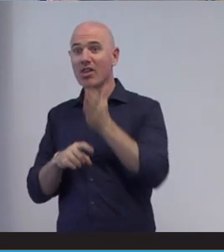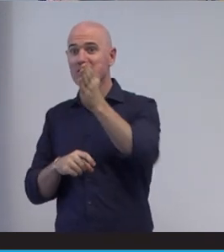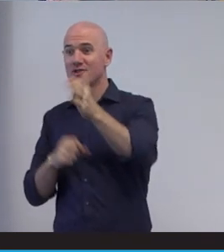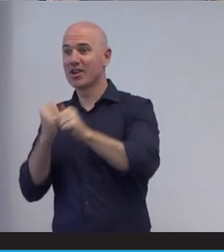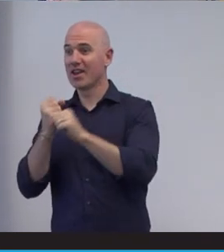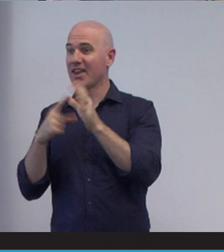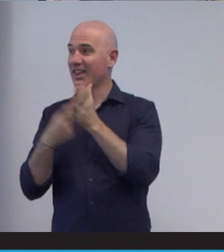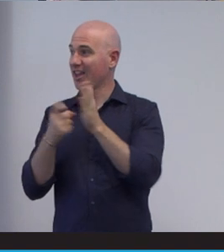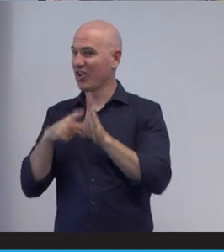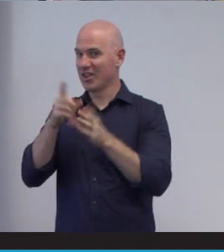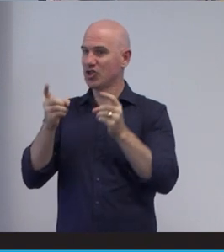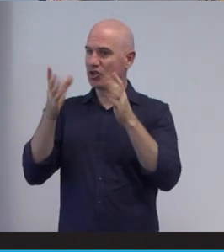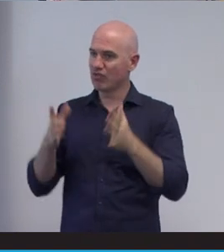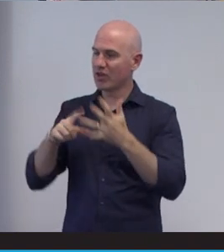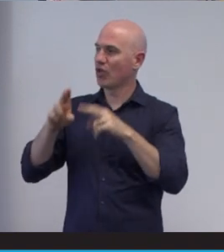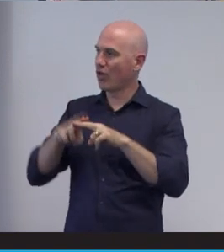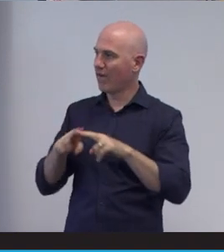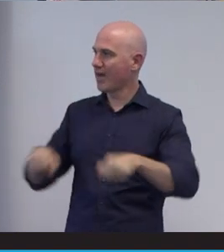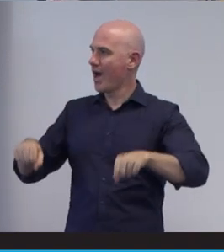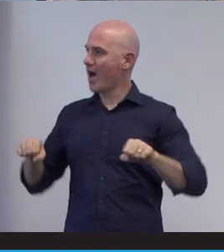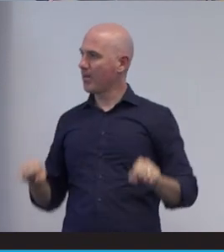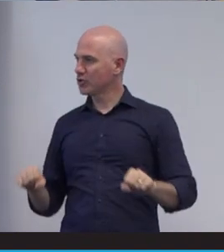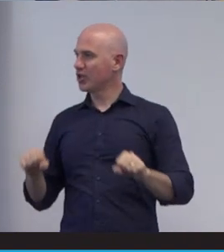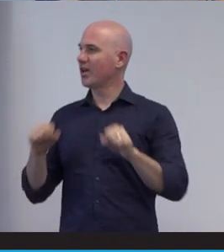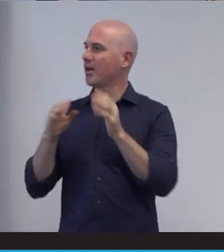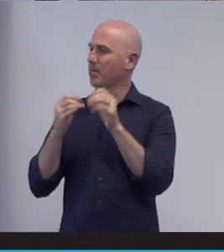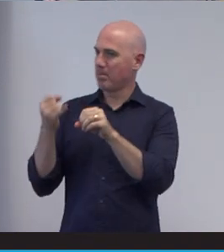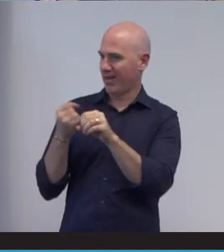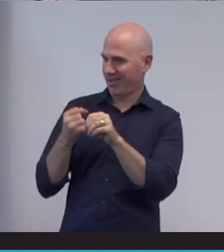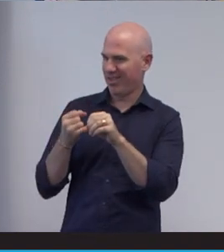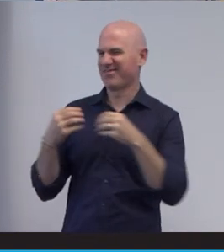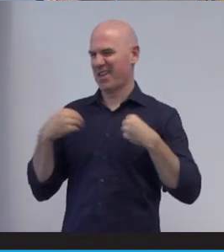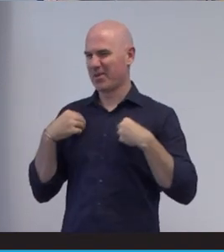he's the director of Armchair Medical and he's making sure everything runs nice and smoothly